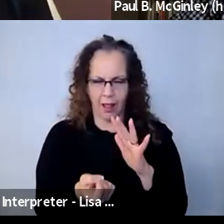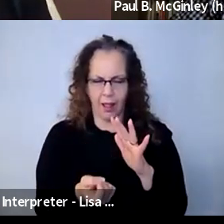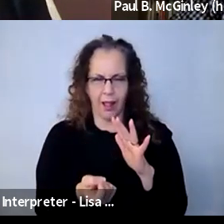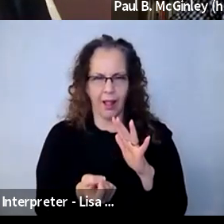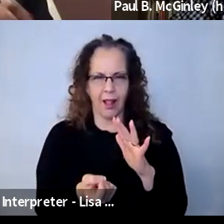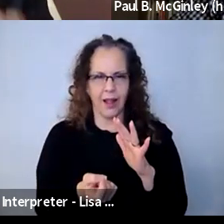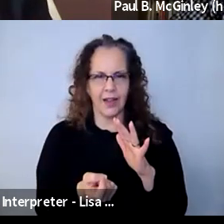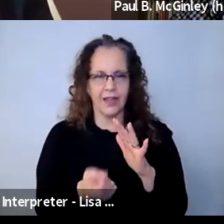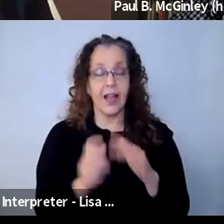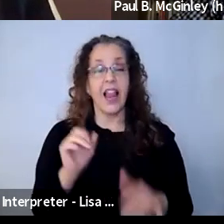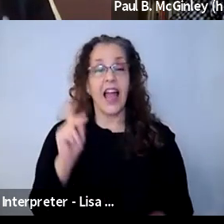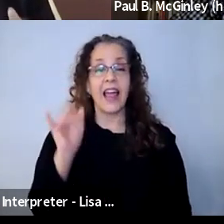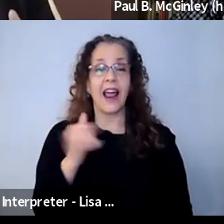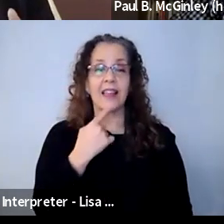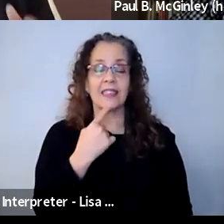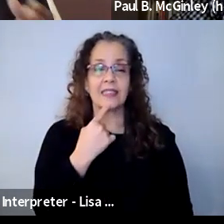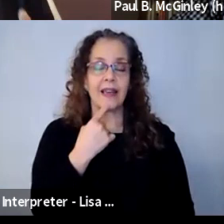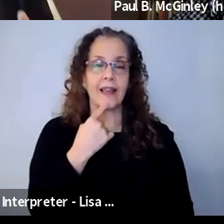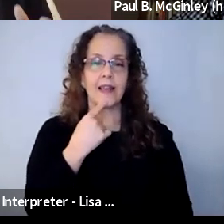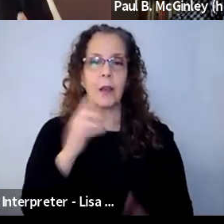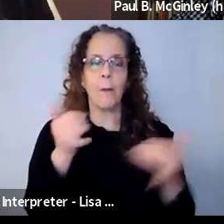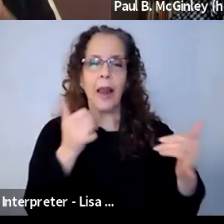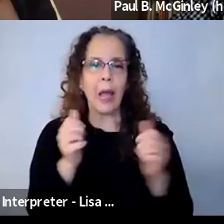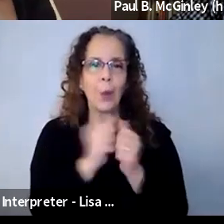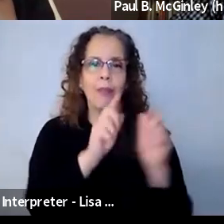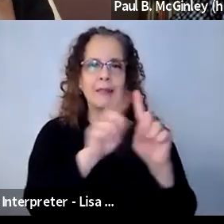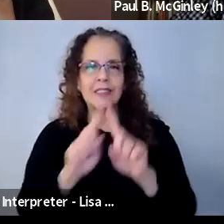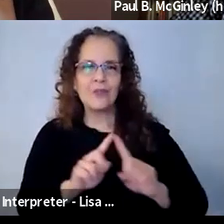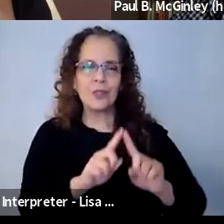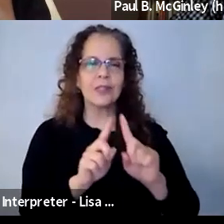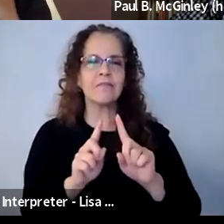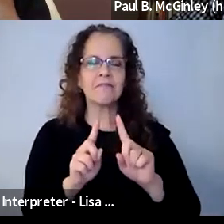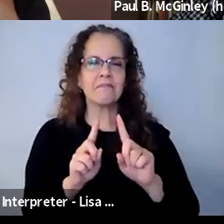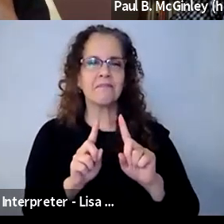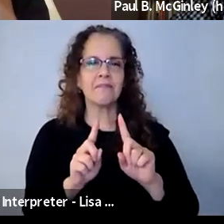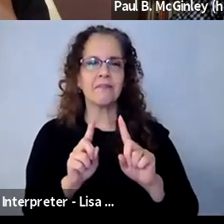Kim Grier-Martinez: And like Kelly said, playing with different things and concepts, you know, I have a way of just,